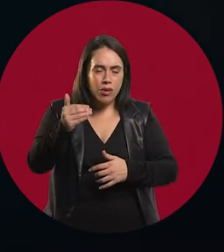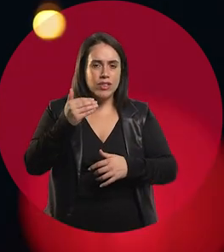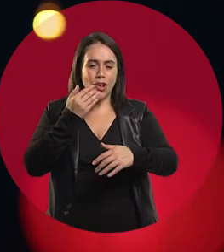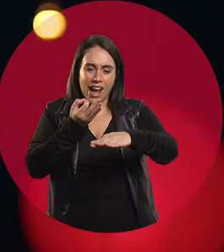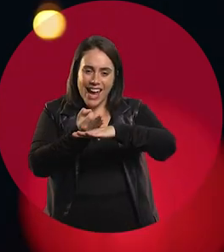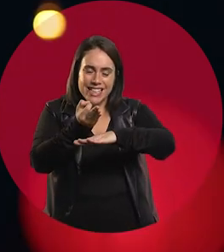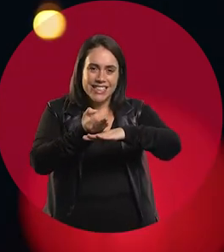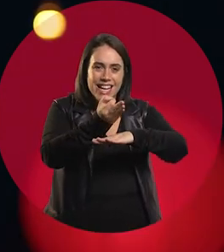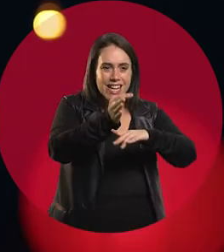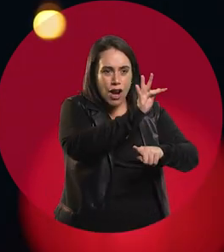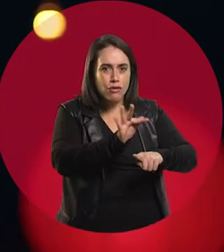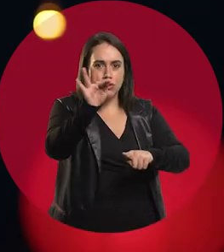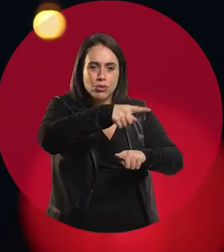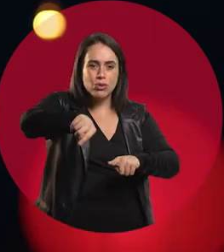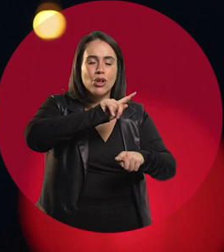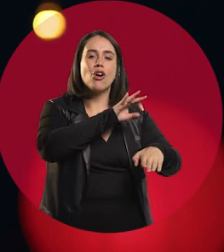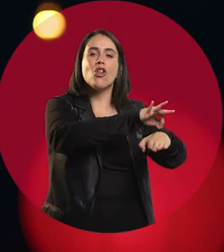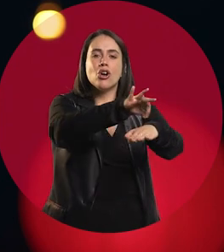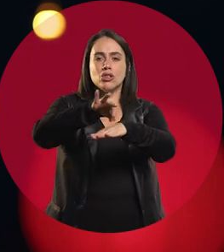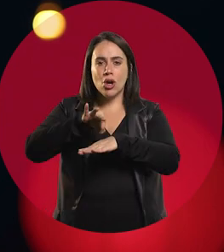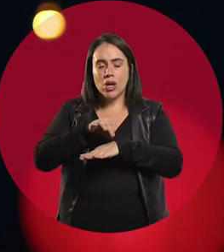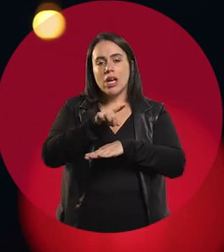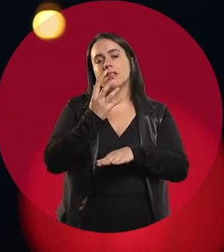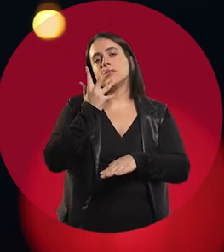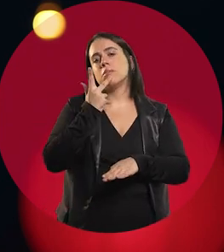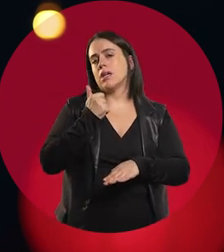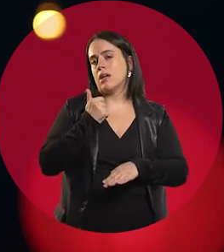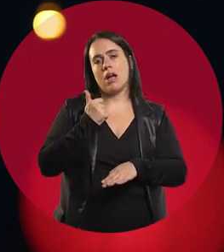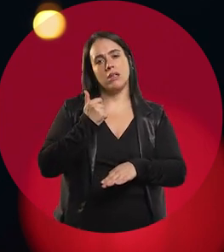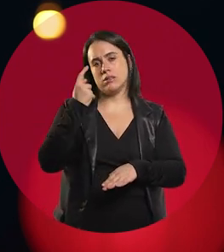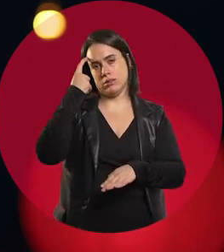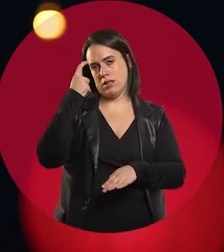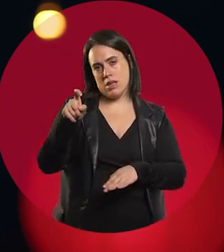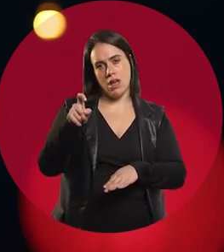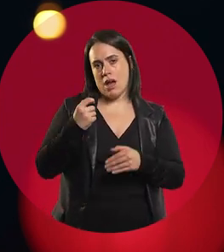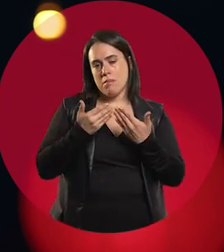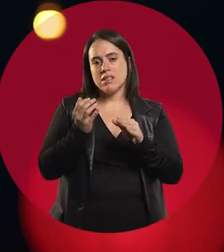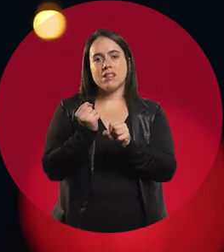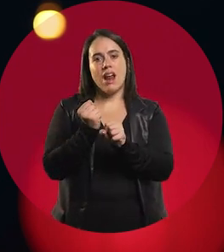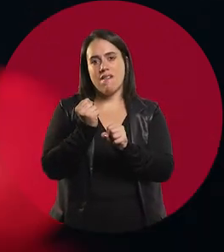a large part of my life to the teaching career by vocation, by choice,